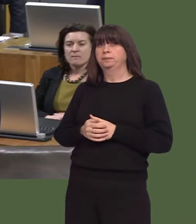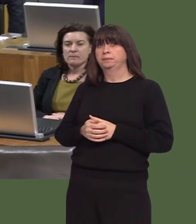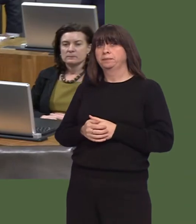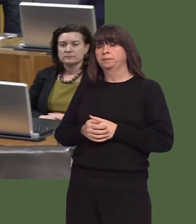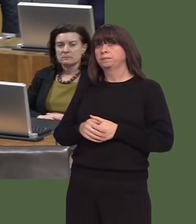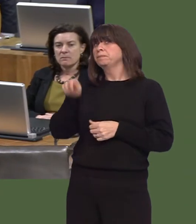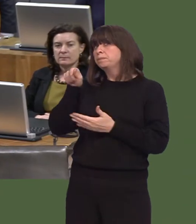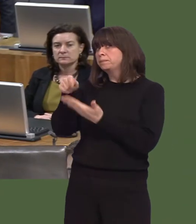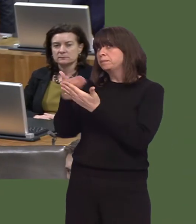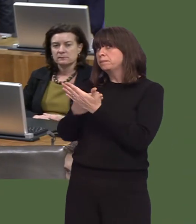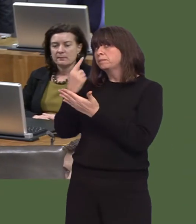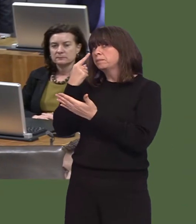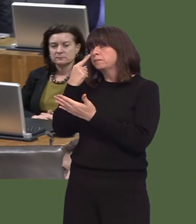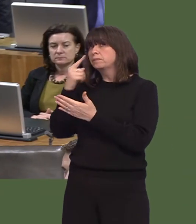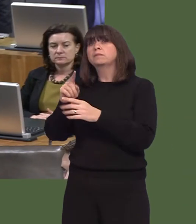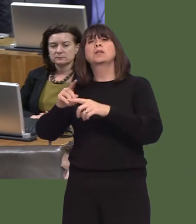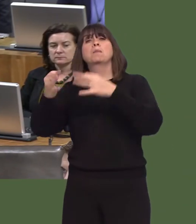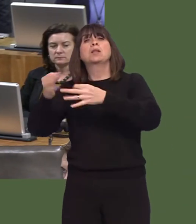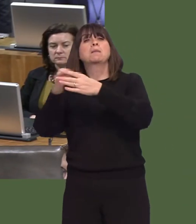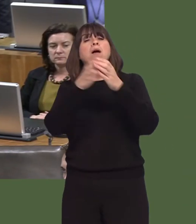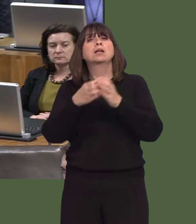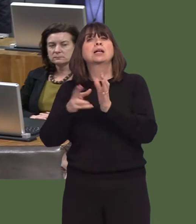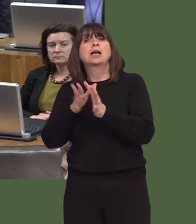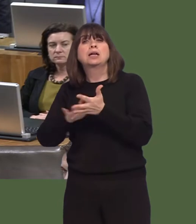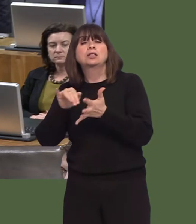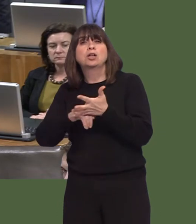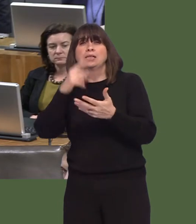will look cross-party at ways in which the health service can be strengthened.